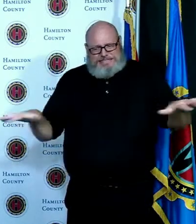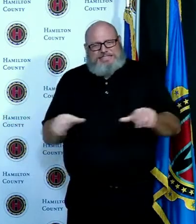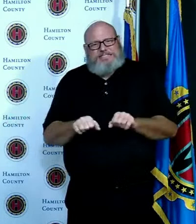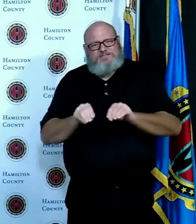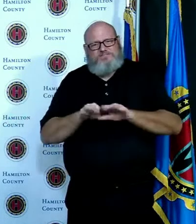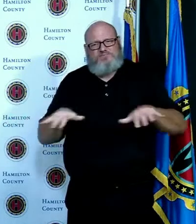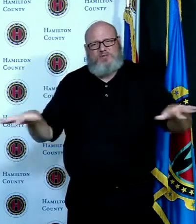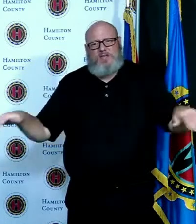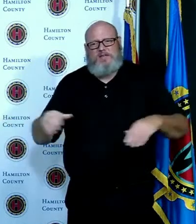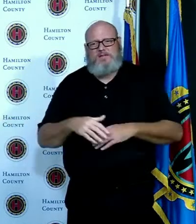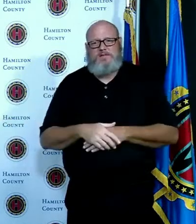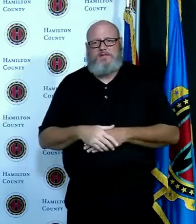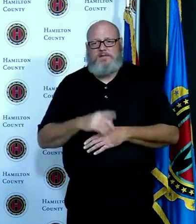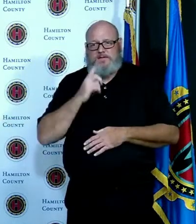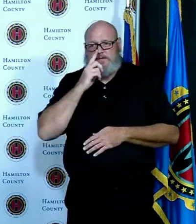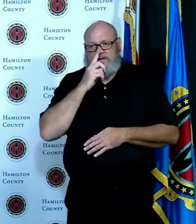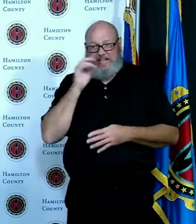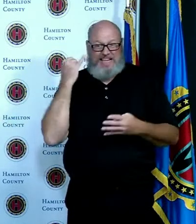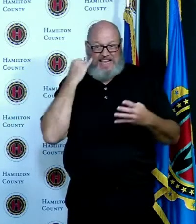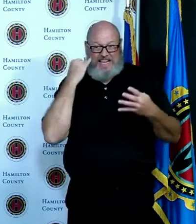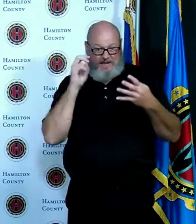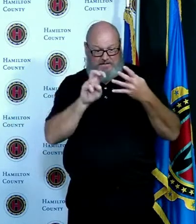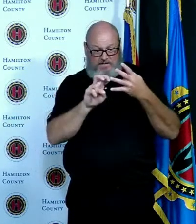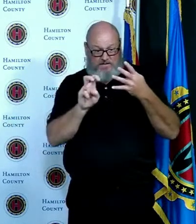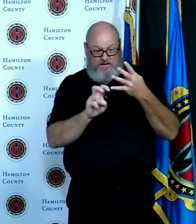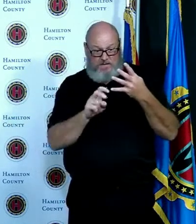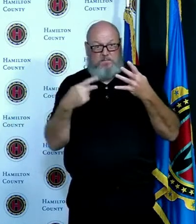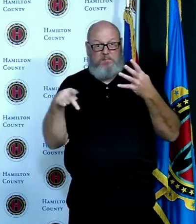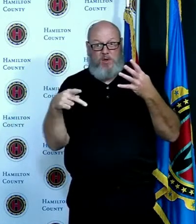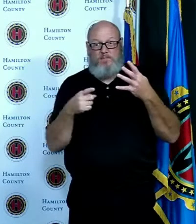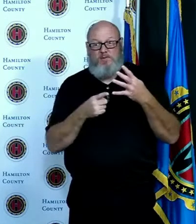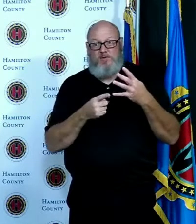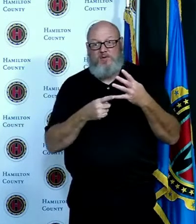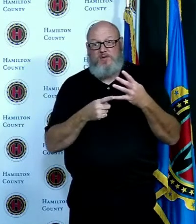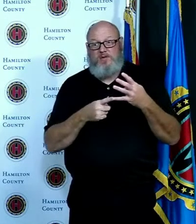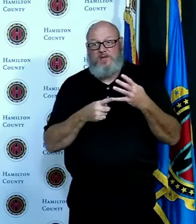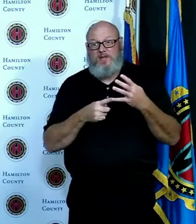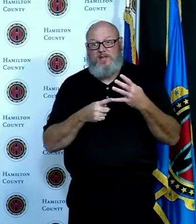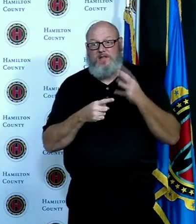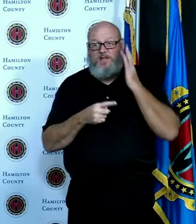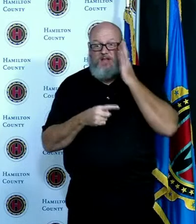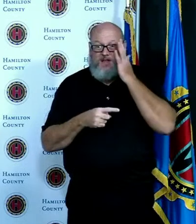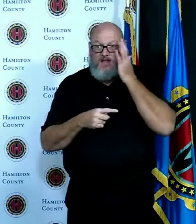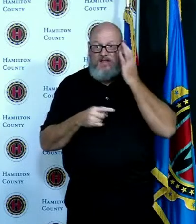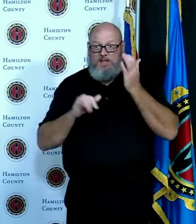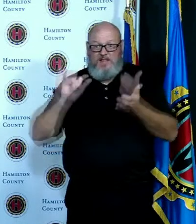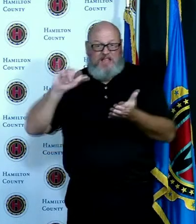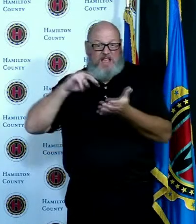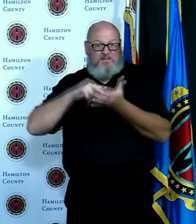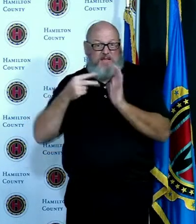means what I read off earlier and it doesn't mean anything other than that until it does and